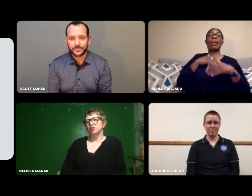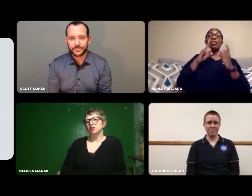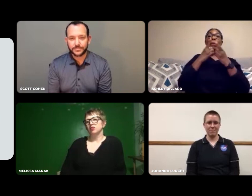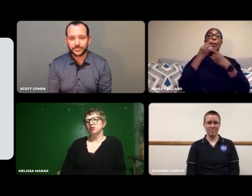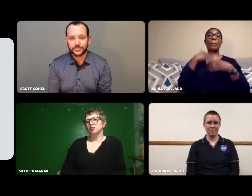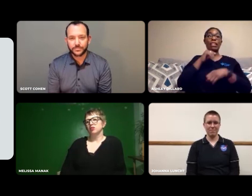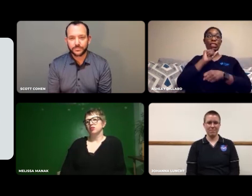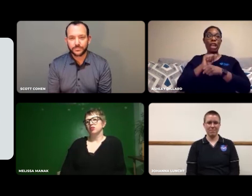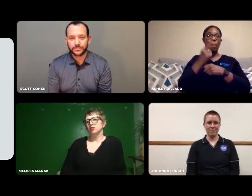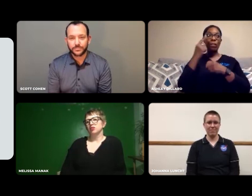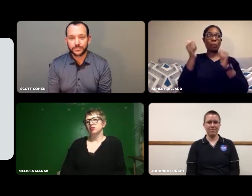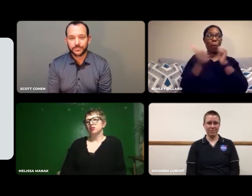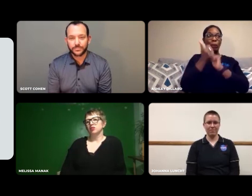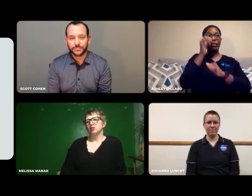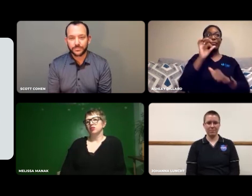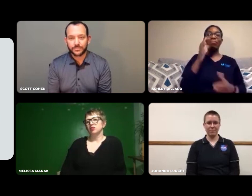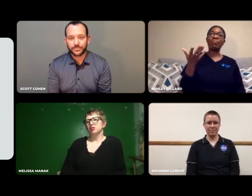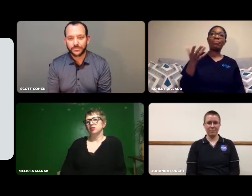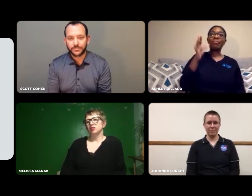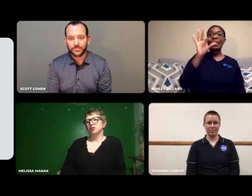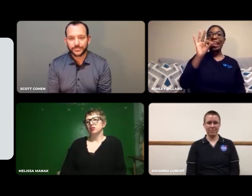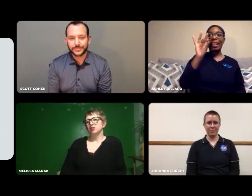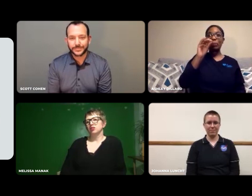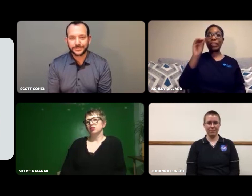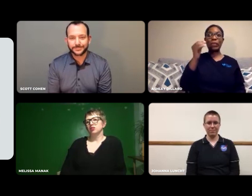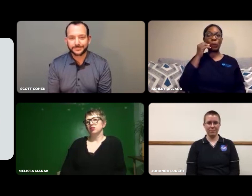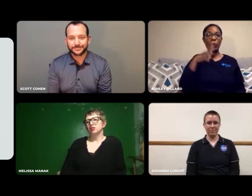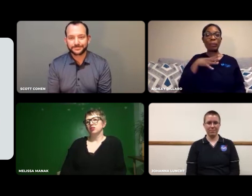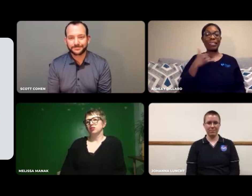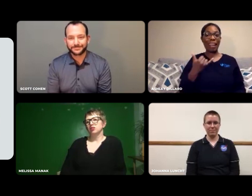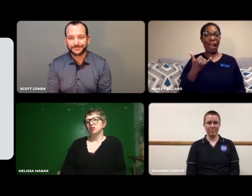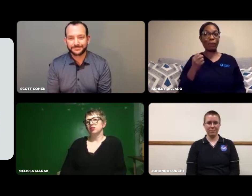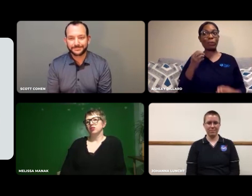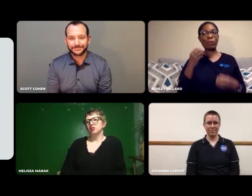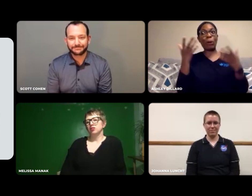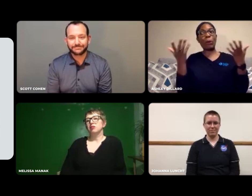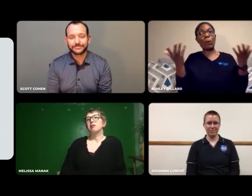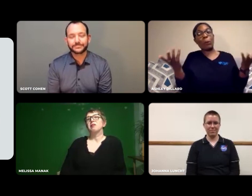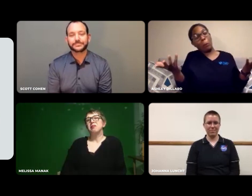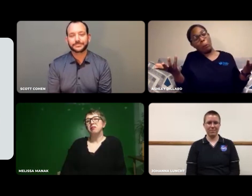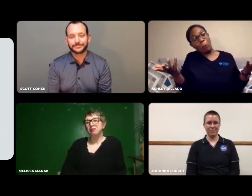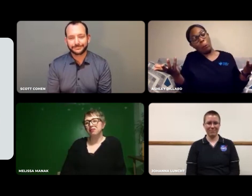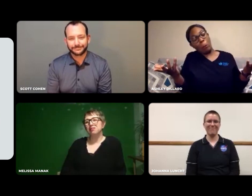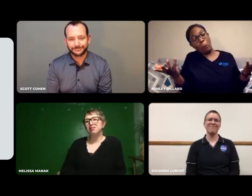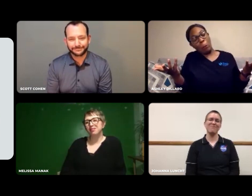My current job, my department is 98% female.